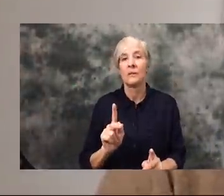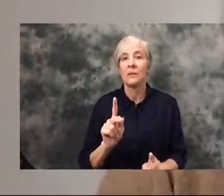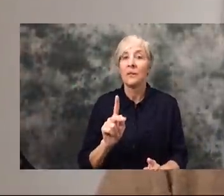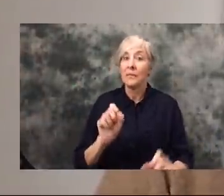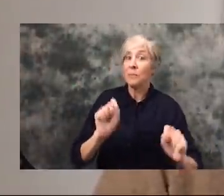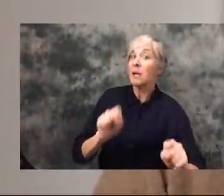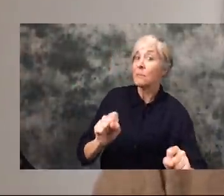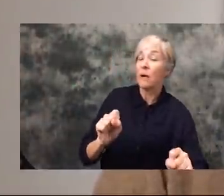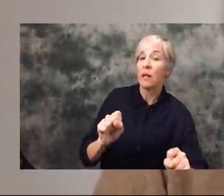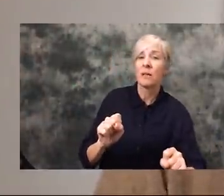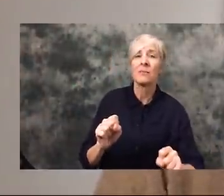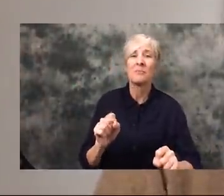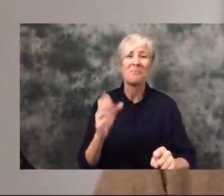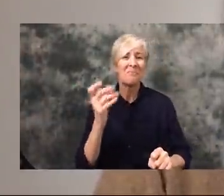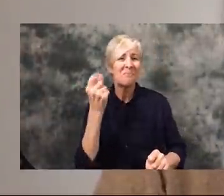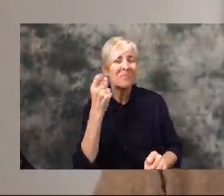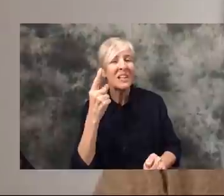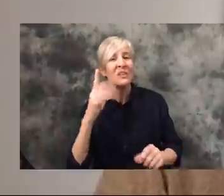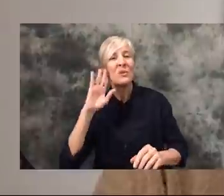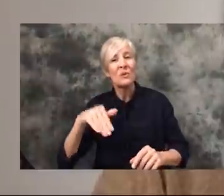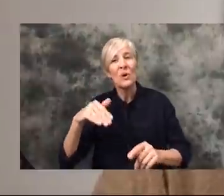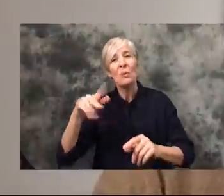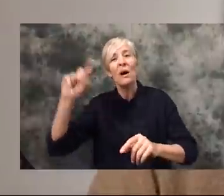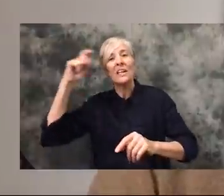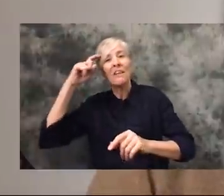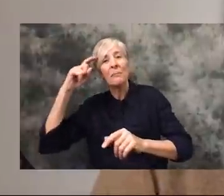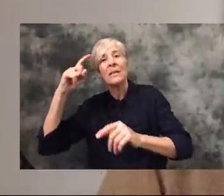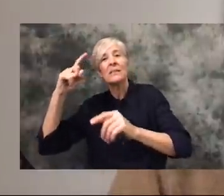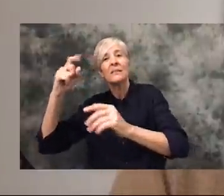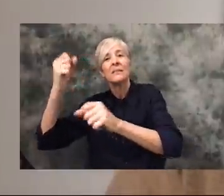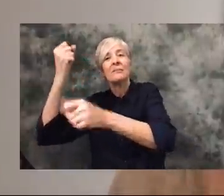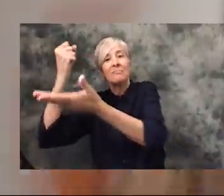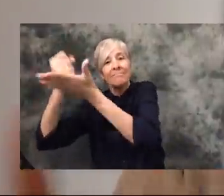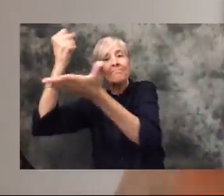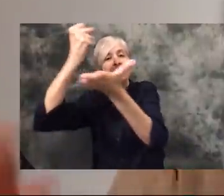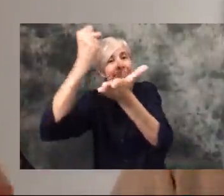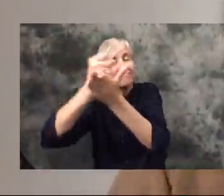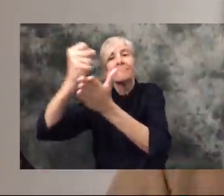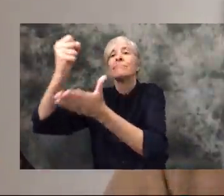difficult to get from point A to point B just with the bureaucracy that we see